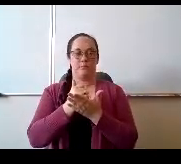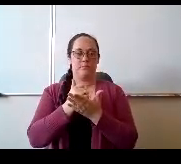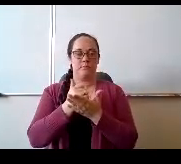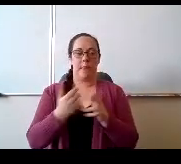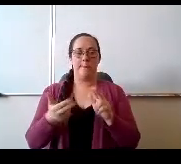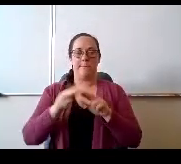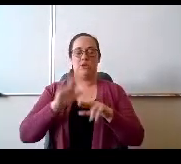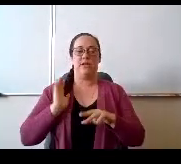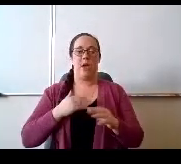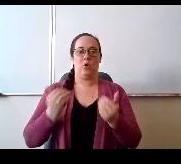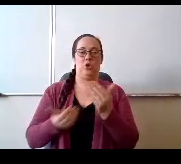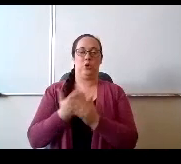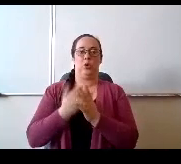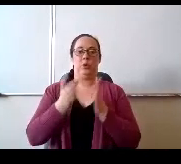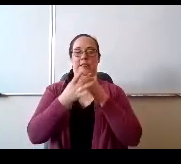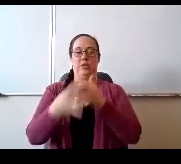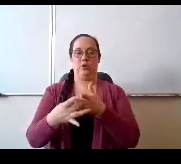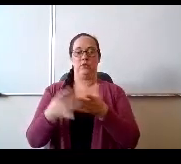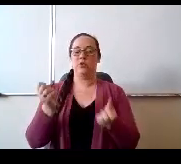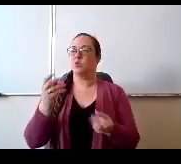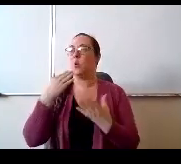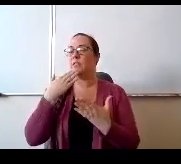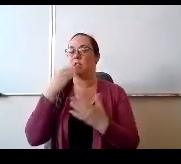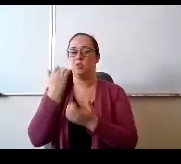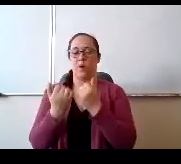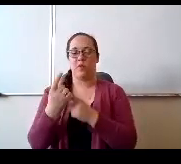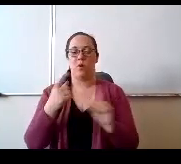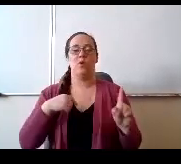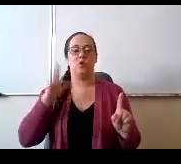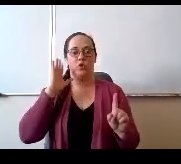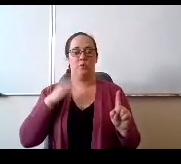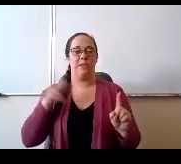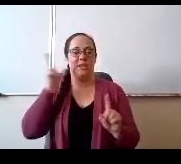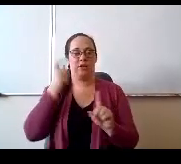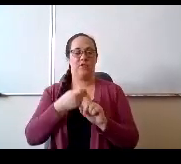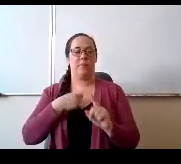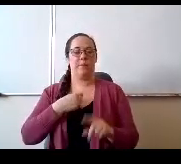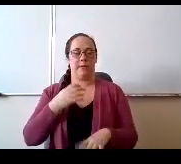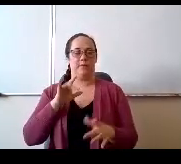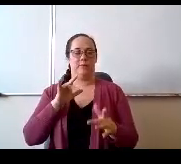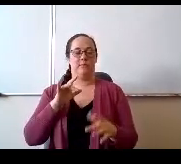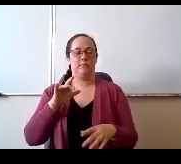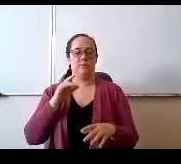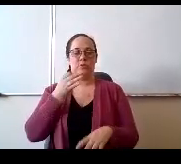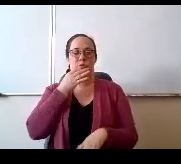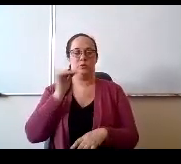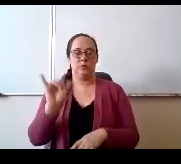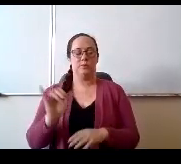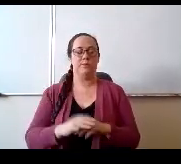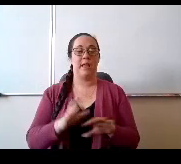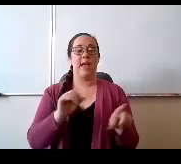So thank you to all of them. You'll be hearing from me individually as well. And I just need to rock her,